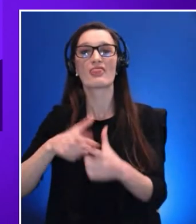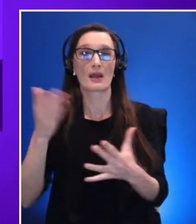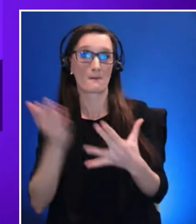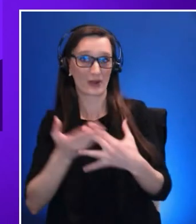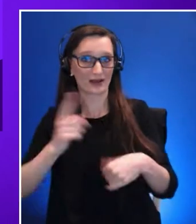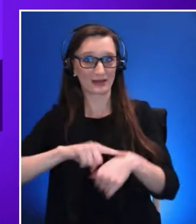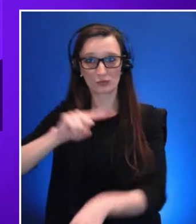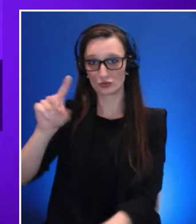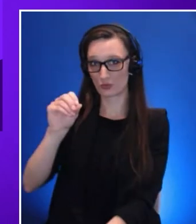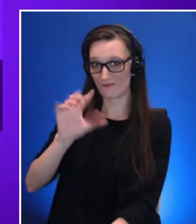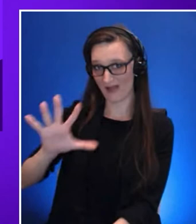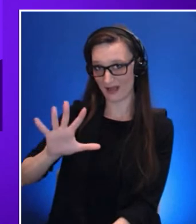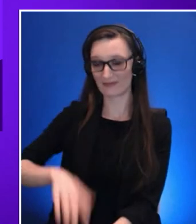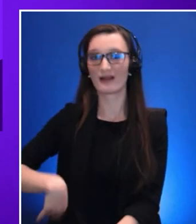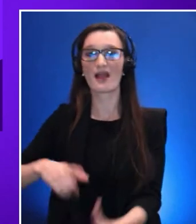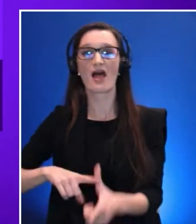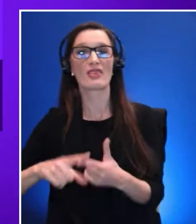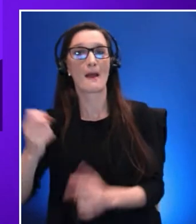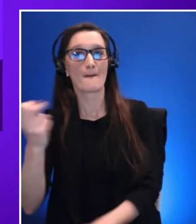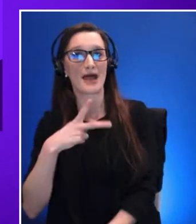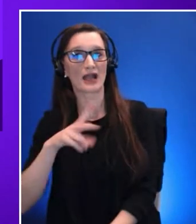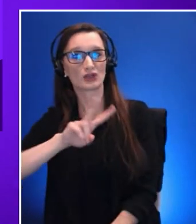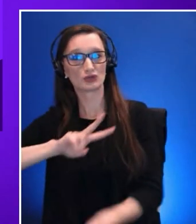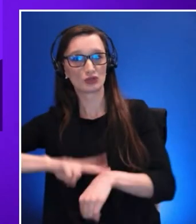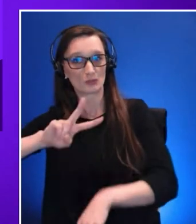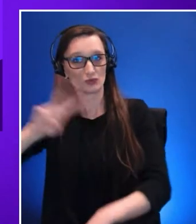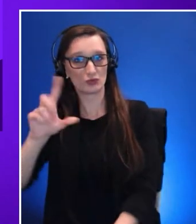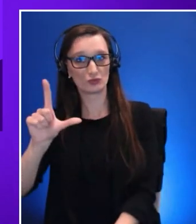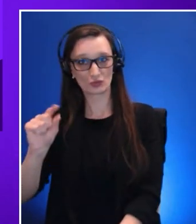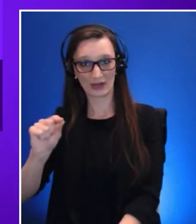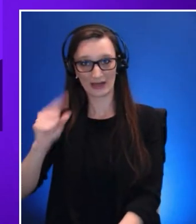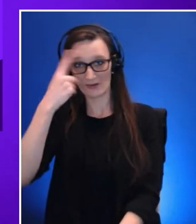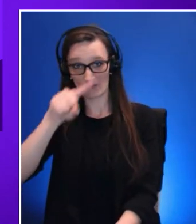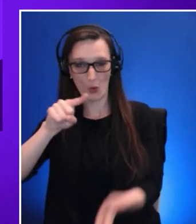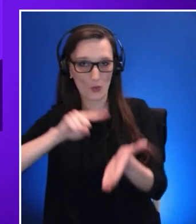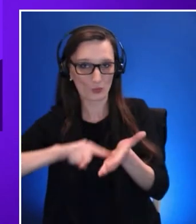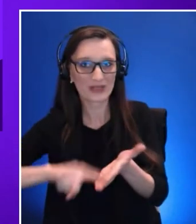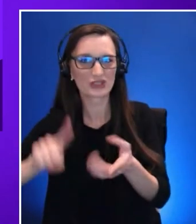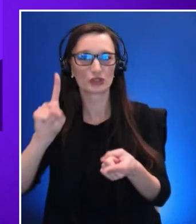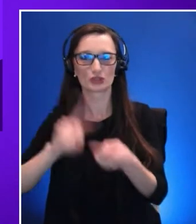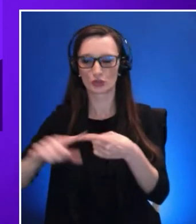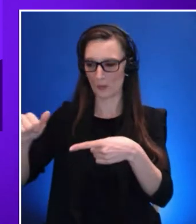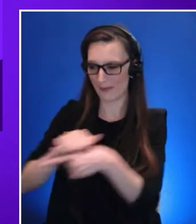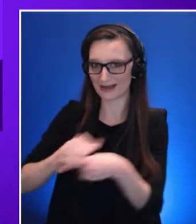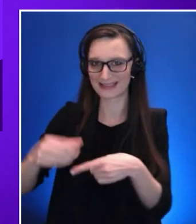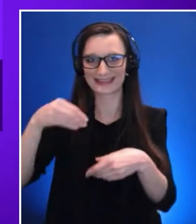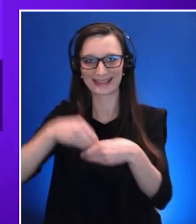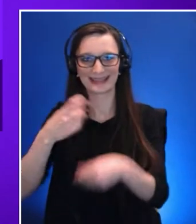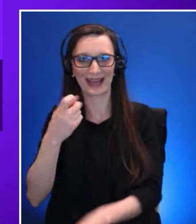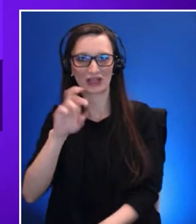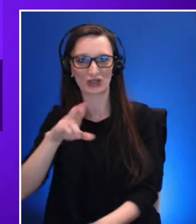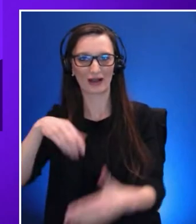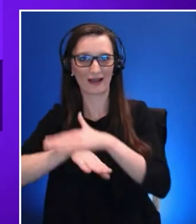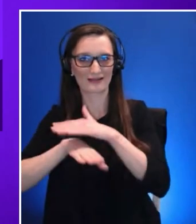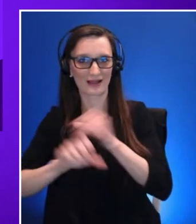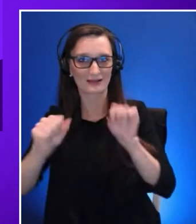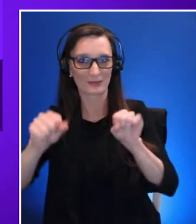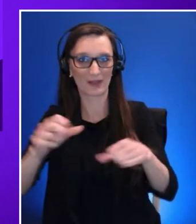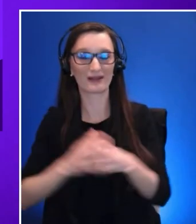for research to practice in XR Accessibility and finally at 2 55 p.m we'll have a wrap-up session